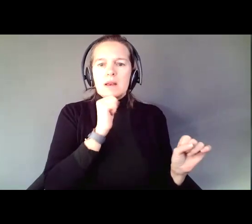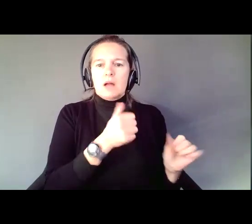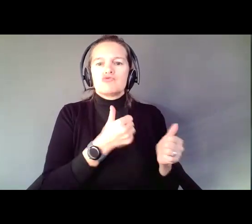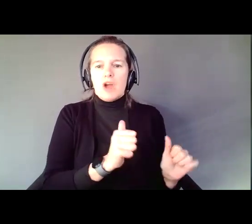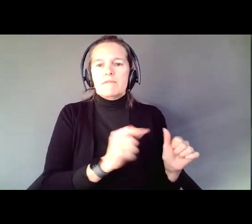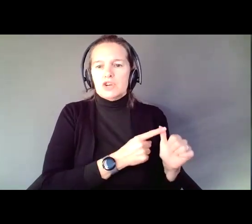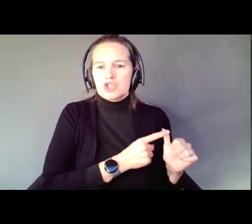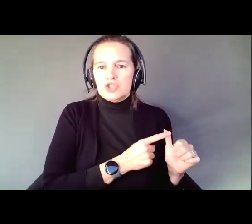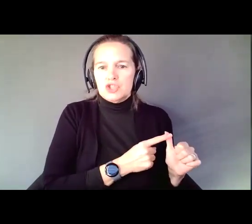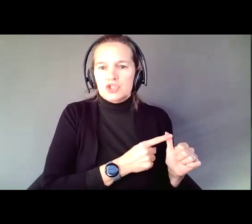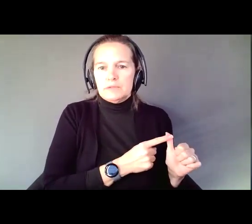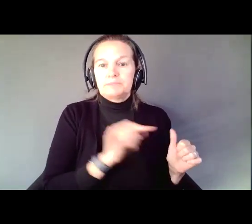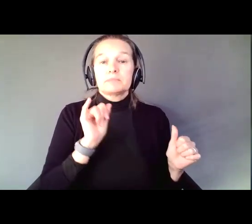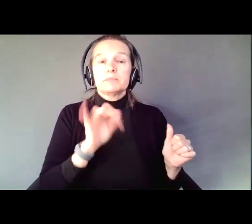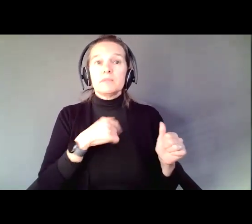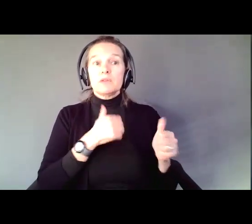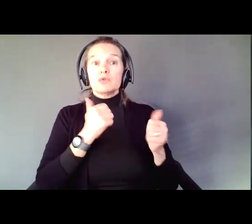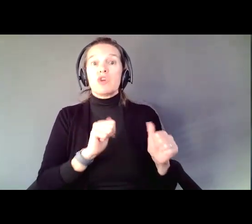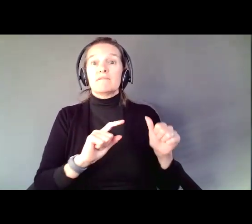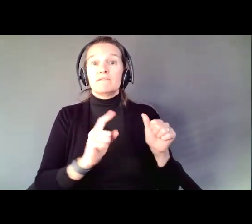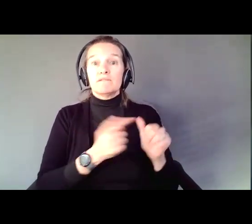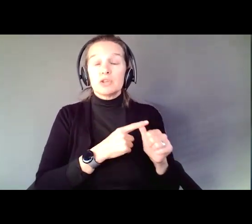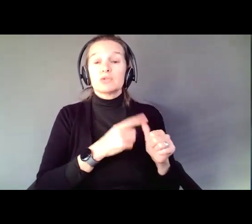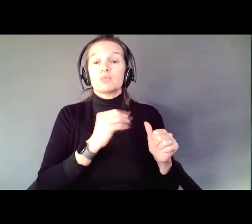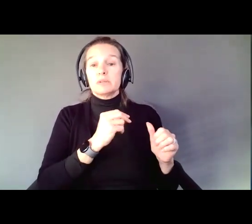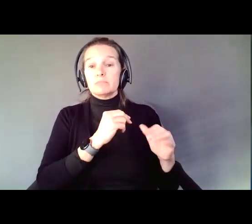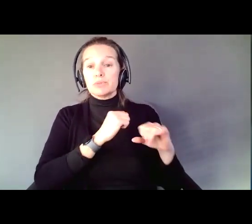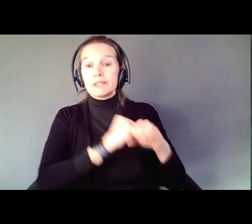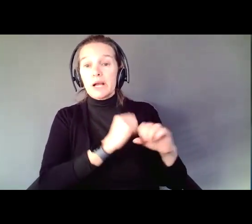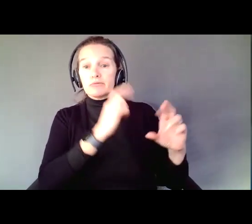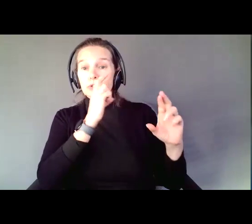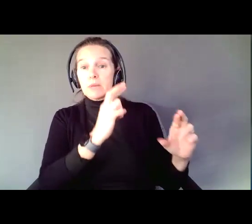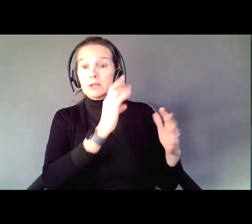If we do respect and protect choice, amazing things can happen.